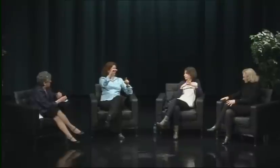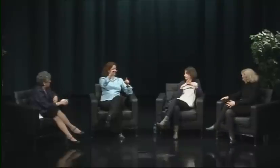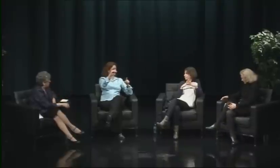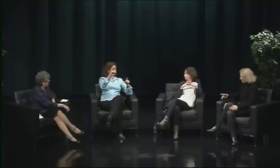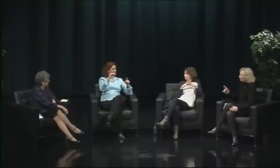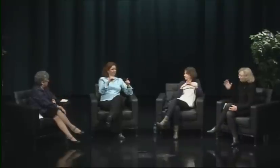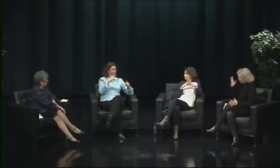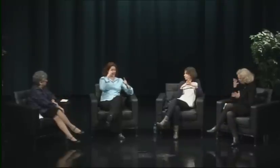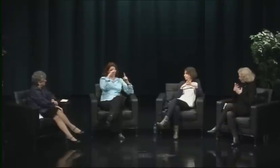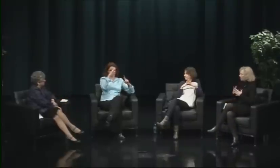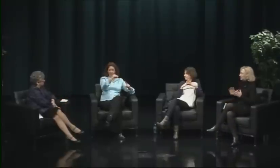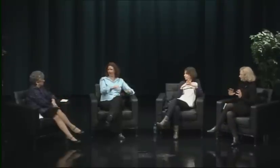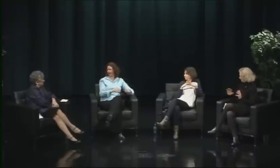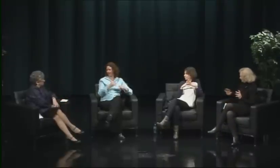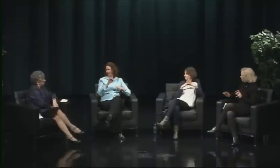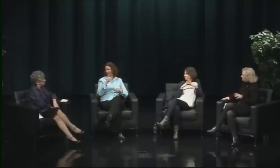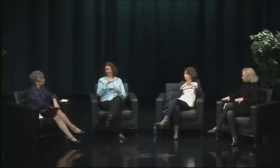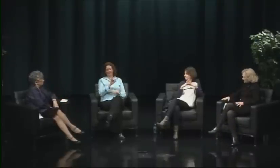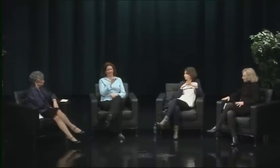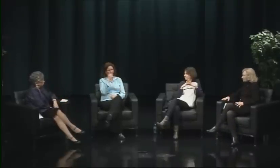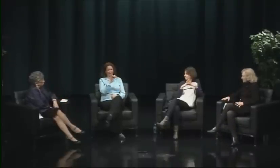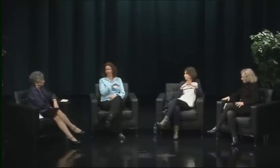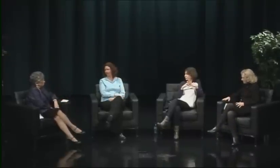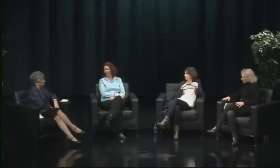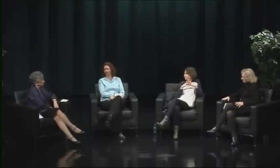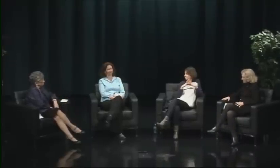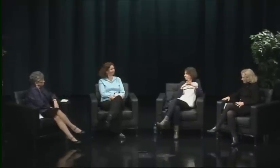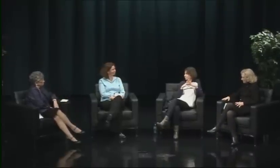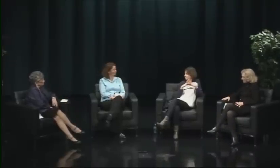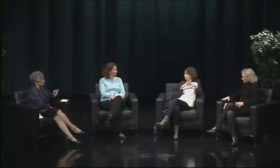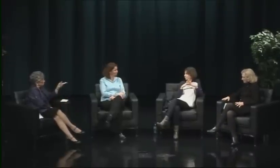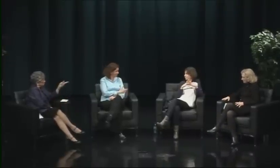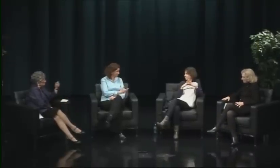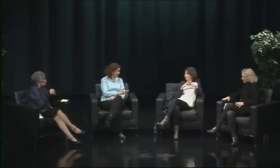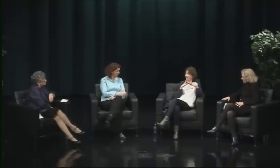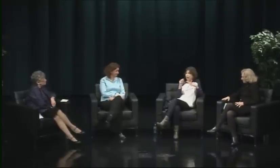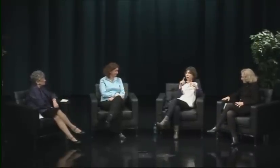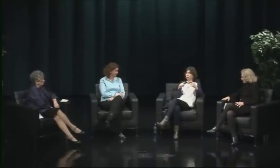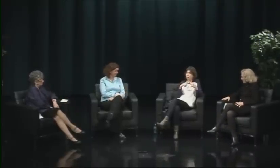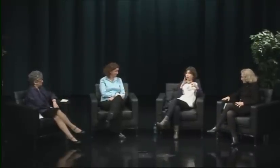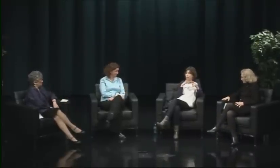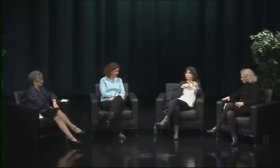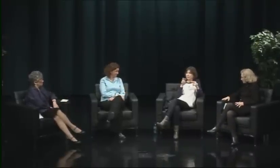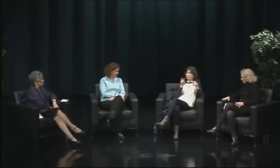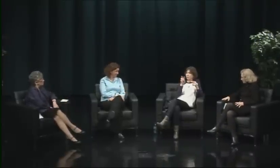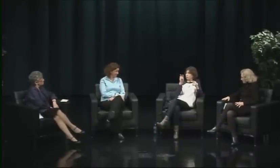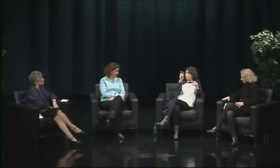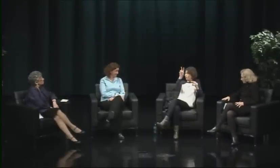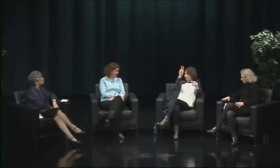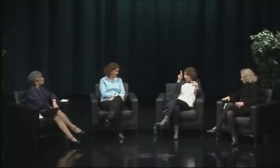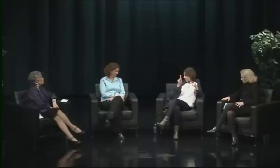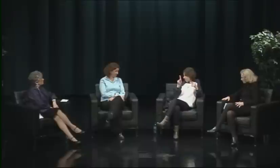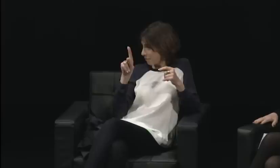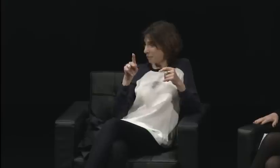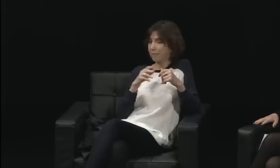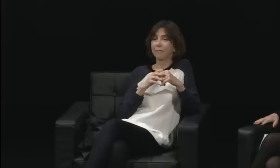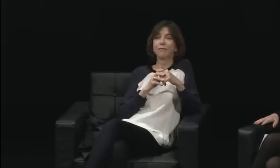She was willing to show that. But I think in general, women were there just to be cooperative and be supportive, and she was challenging that.